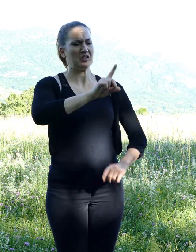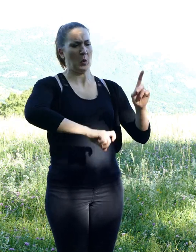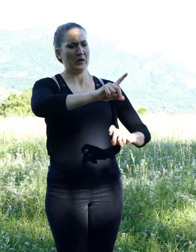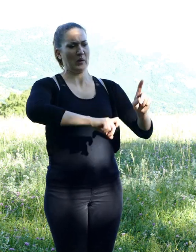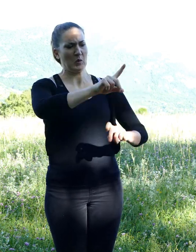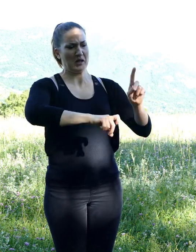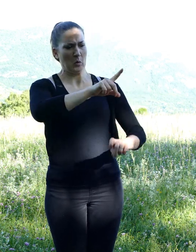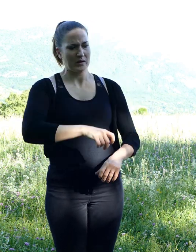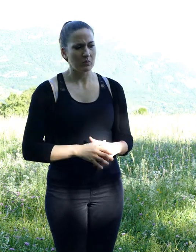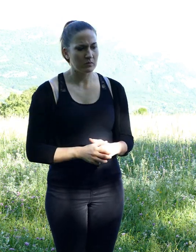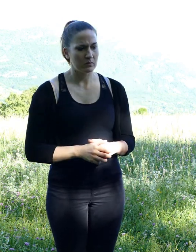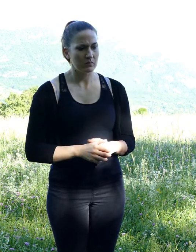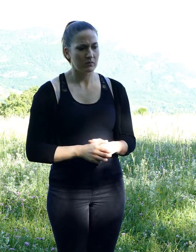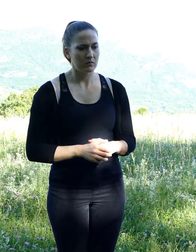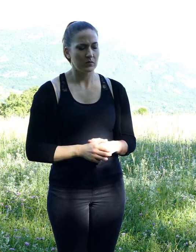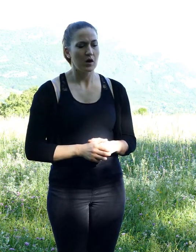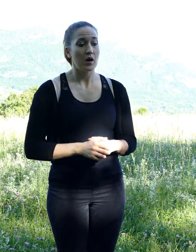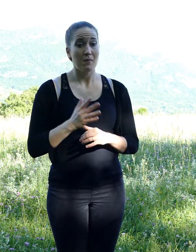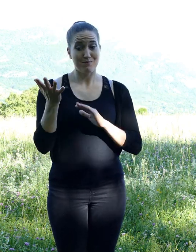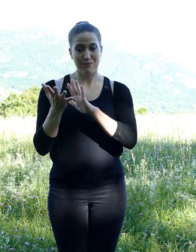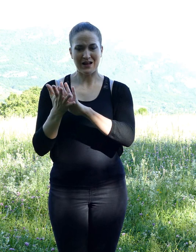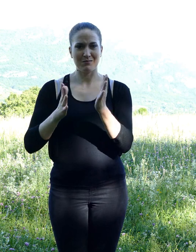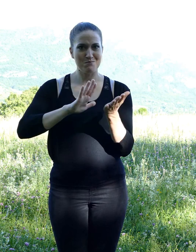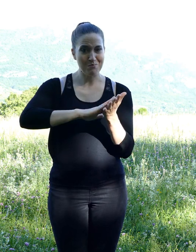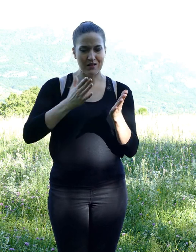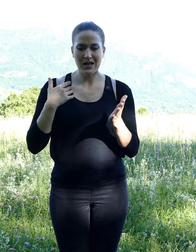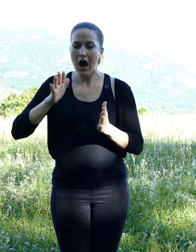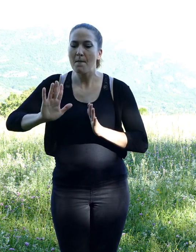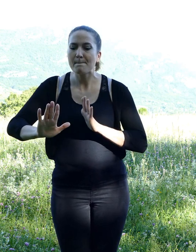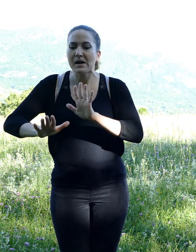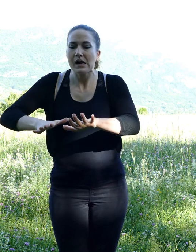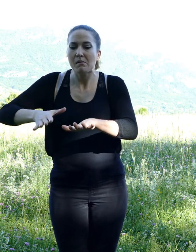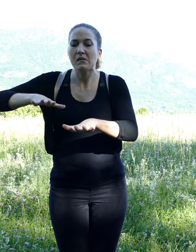The inspector took her fingerprints, and collected he saliva to compare it